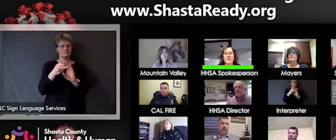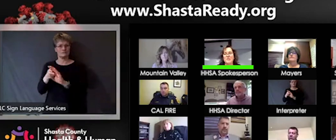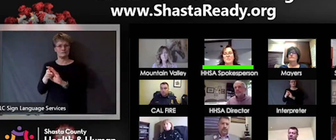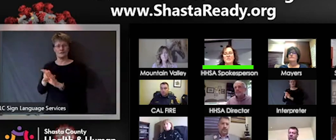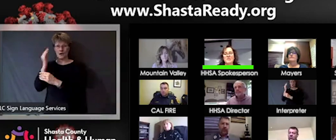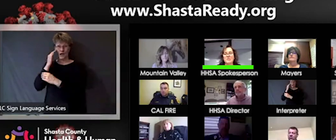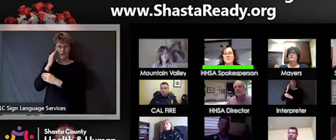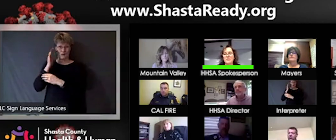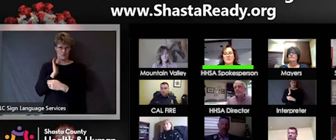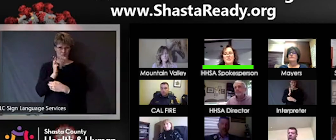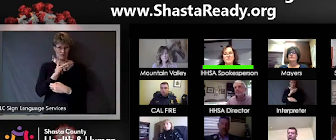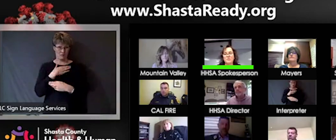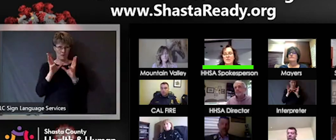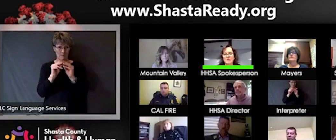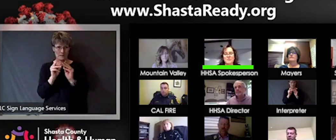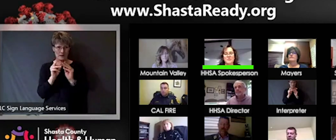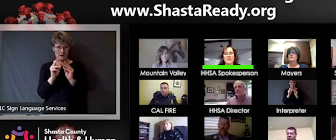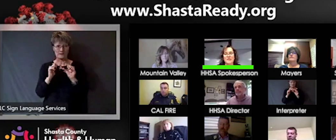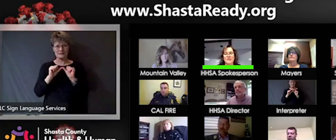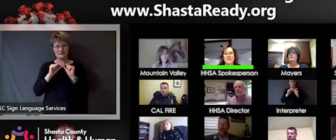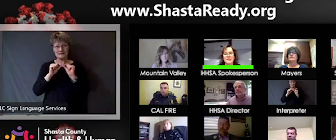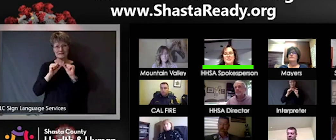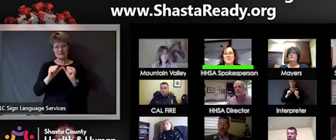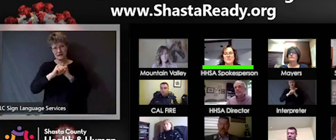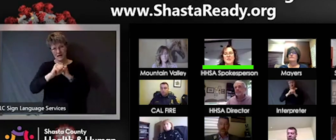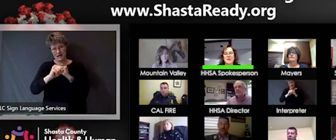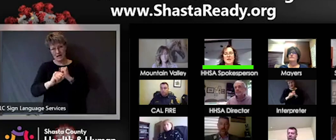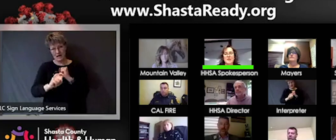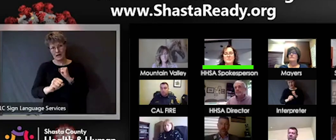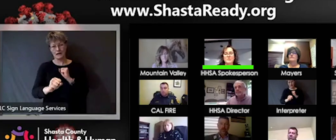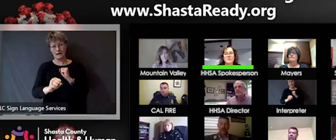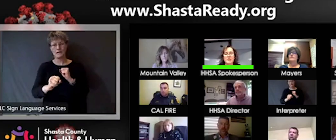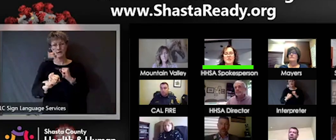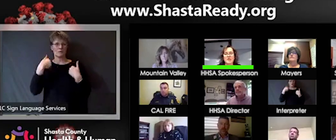with our extra participants, but it's really useful to us to to be able to